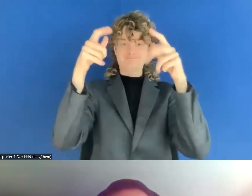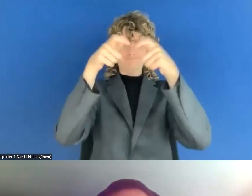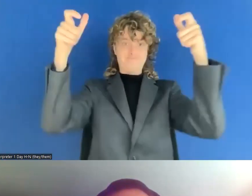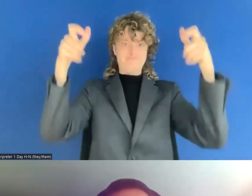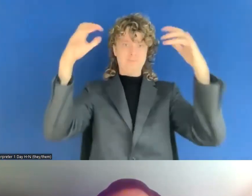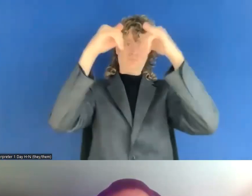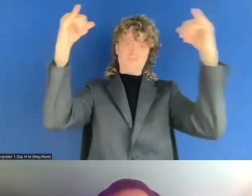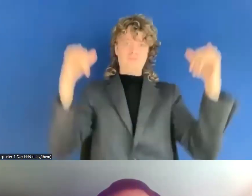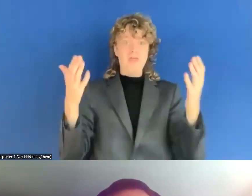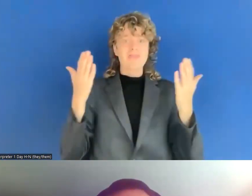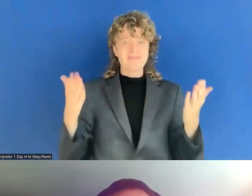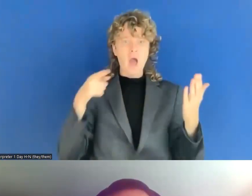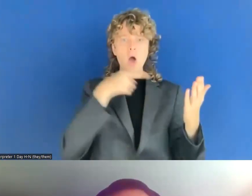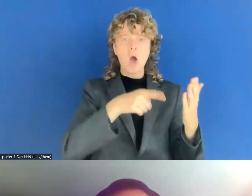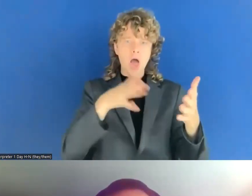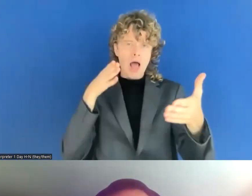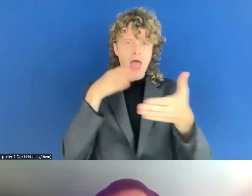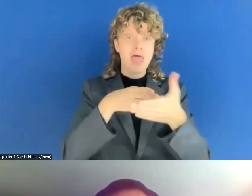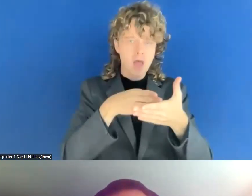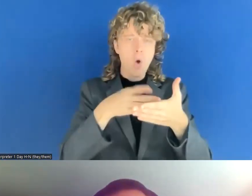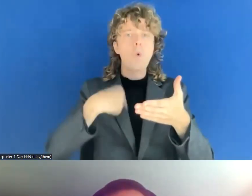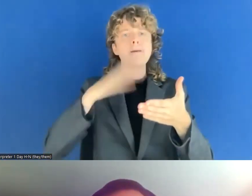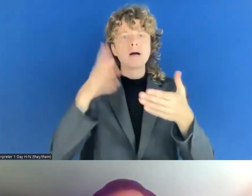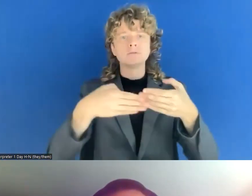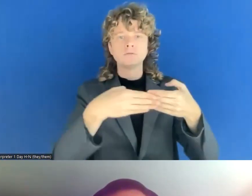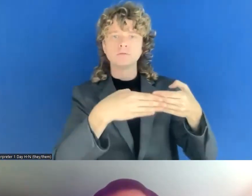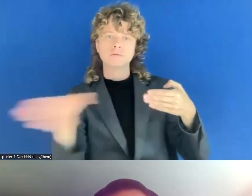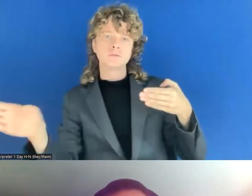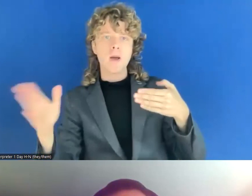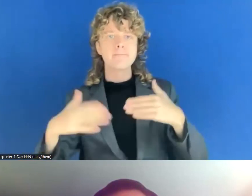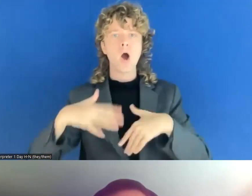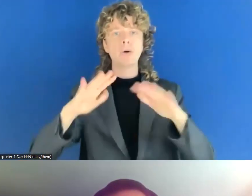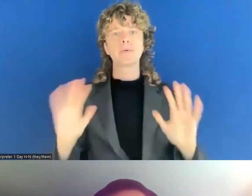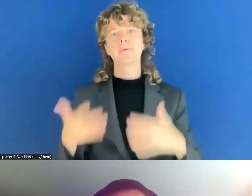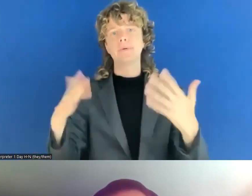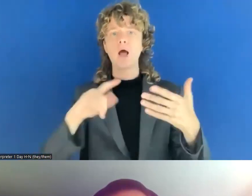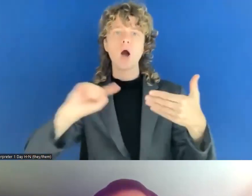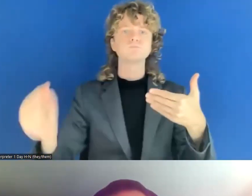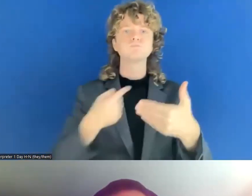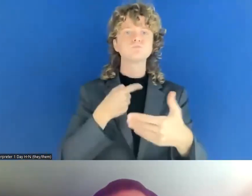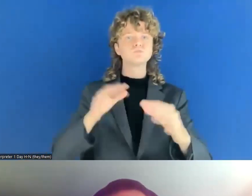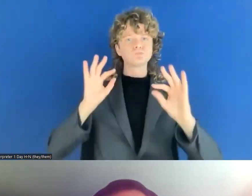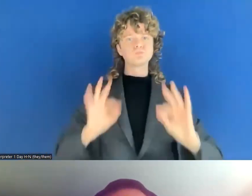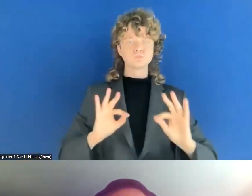Yes. And my kind of take on that is the end users are the experts. So pay them as experts. That's